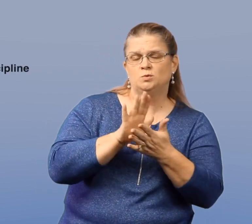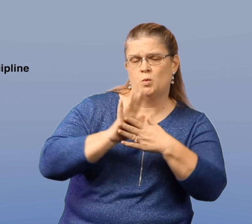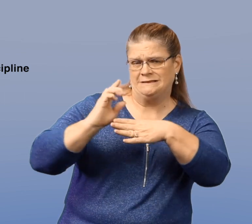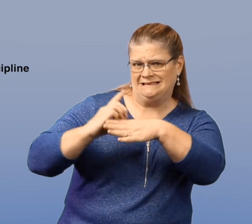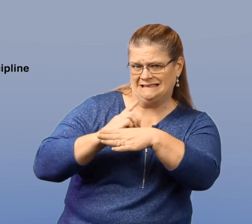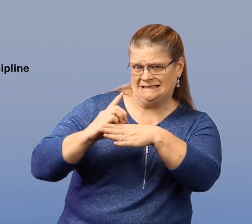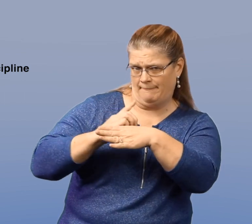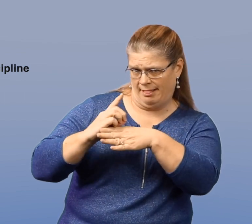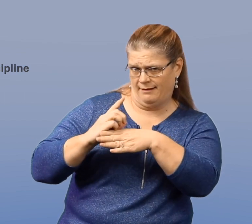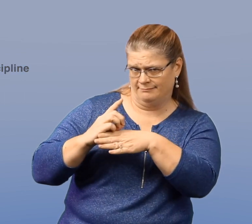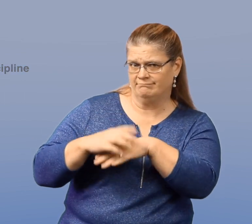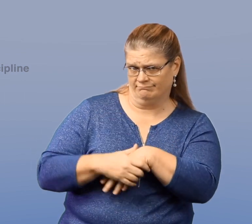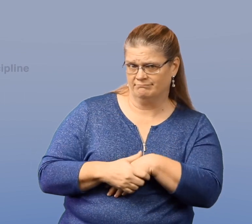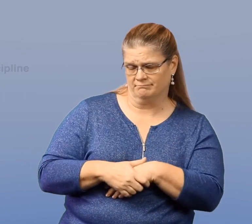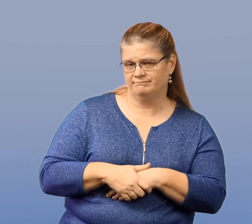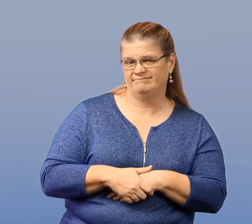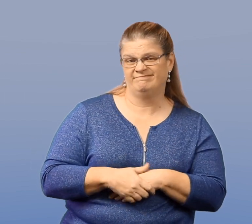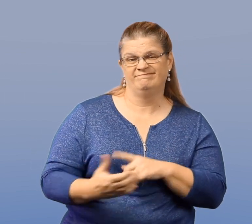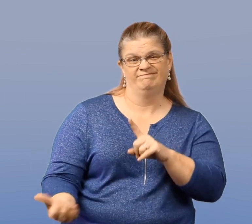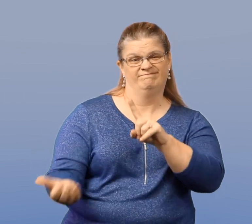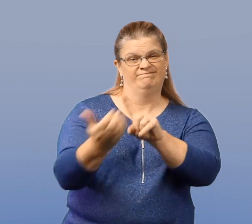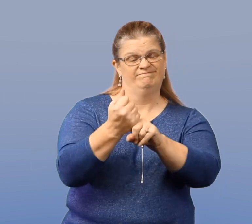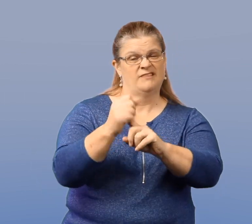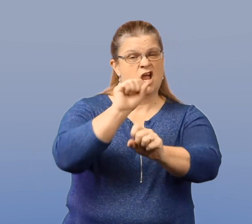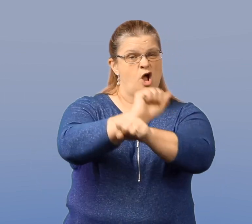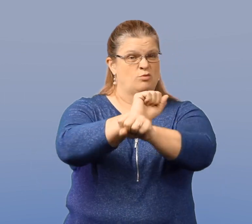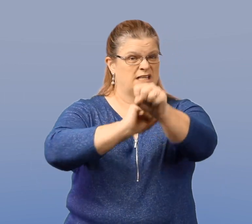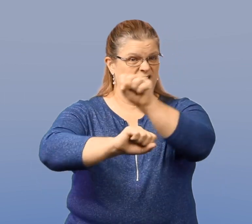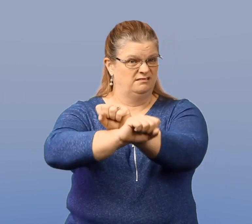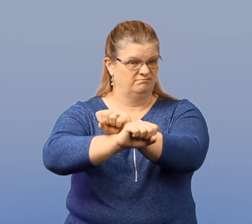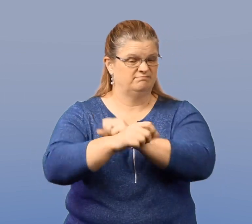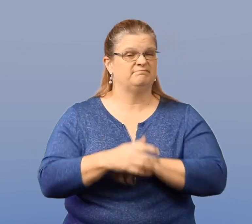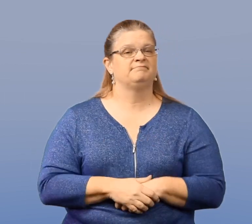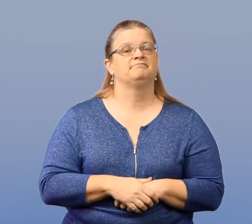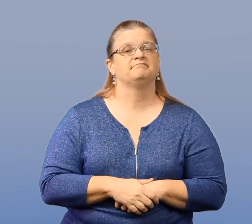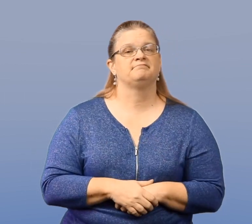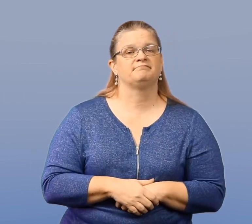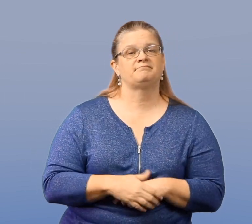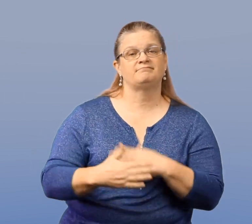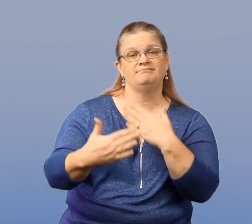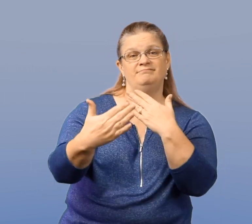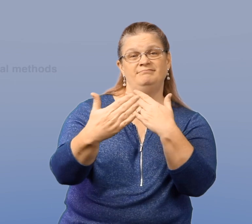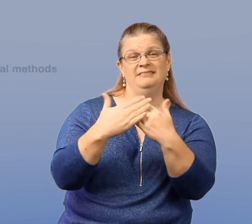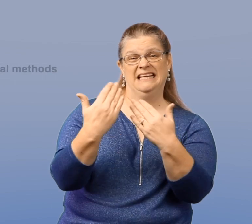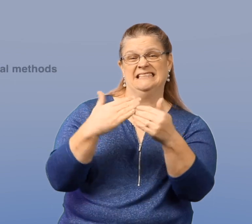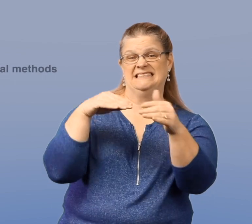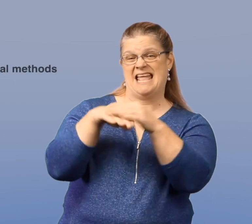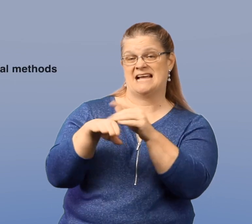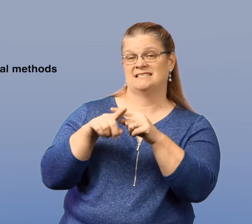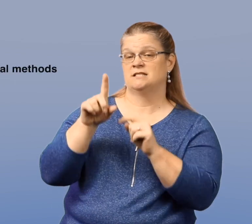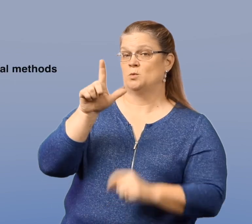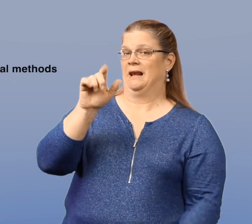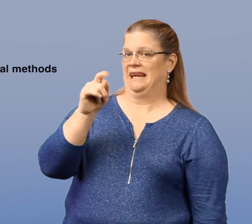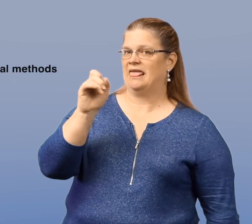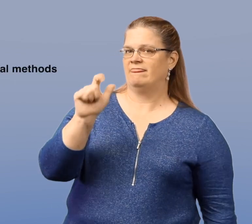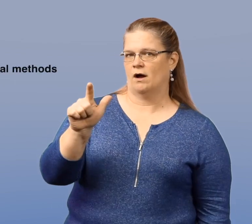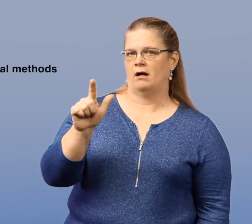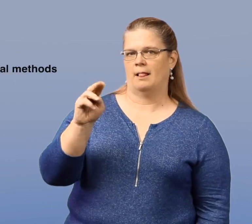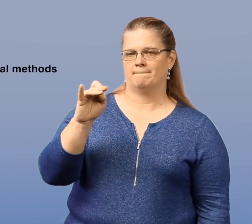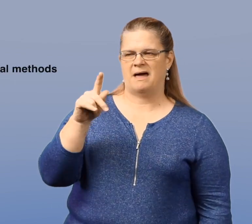Also, severe school discipline, arrest, and easy access to lethal means.